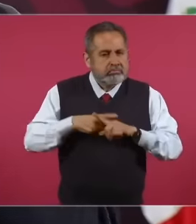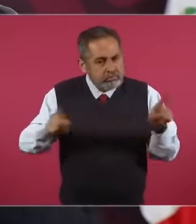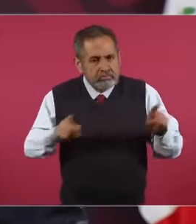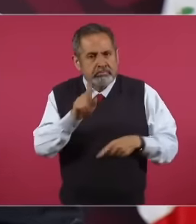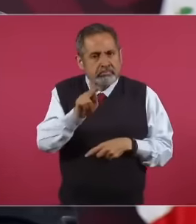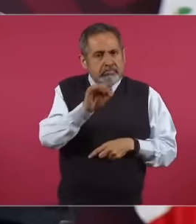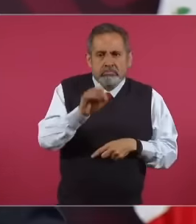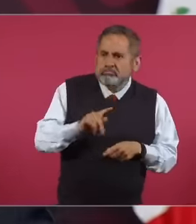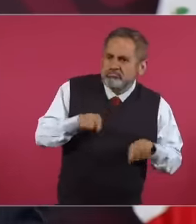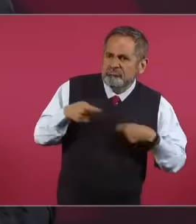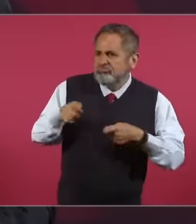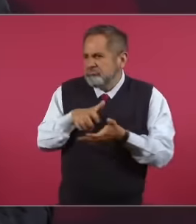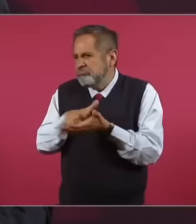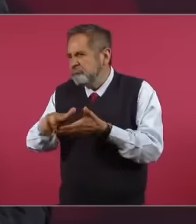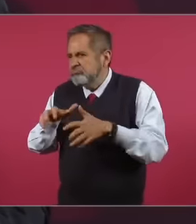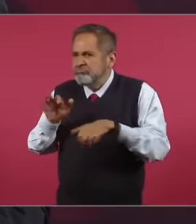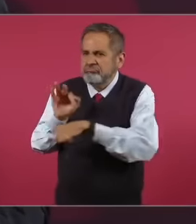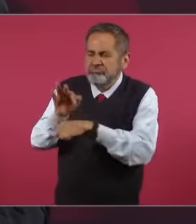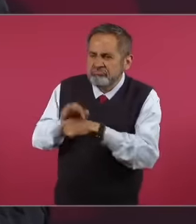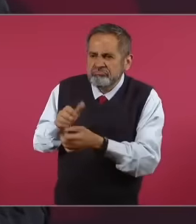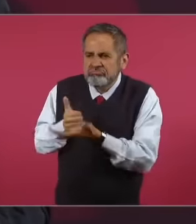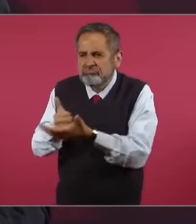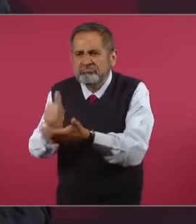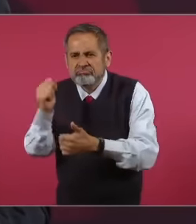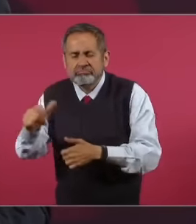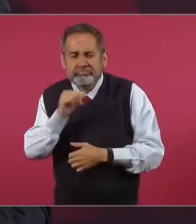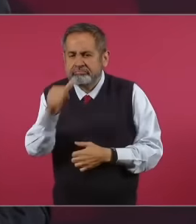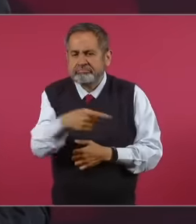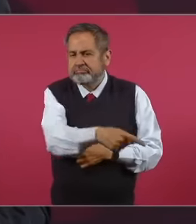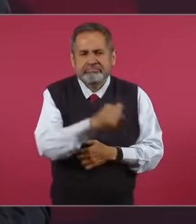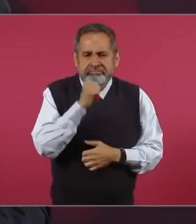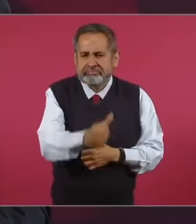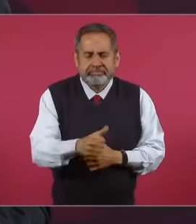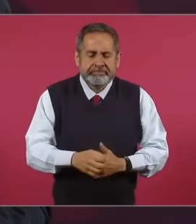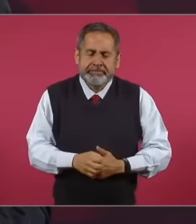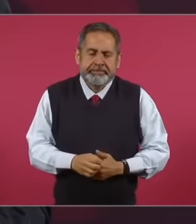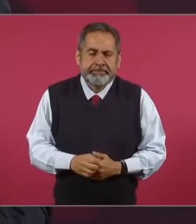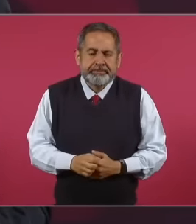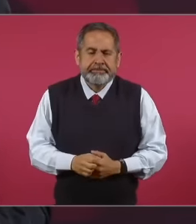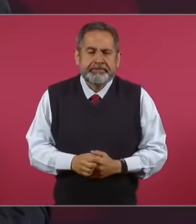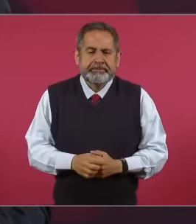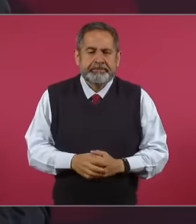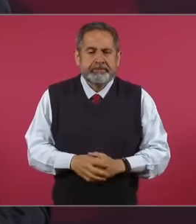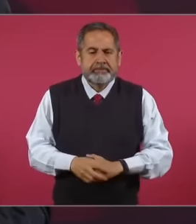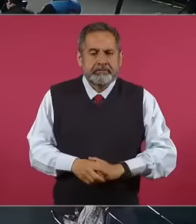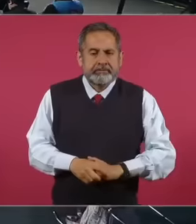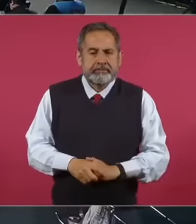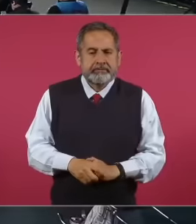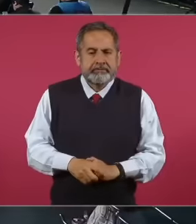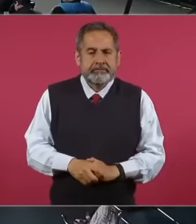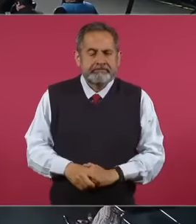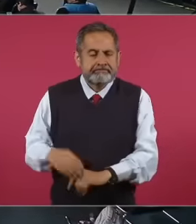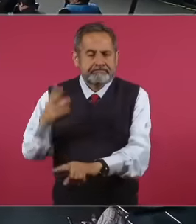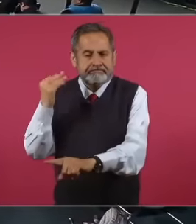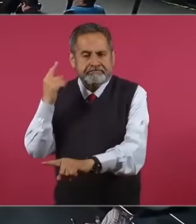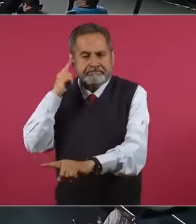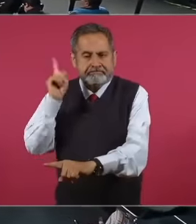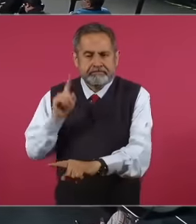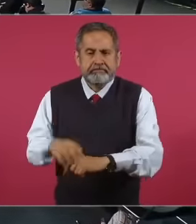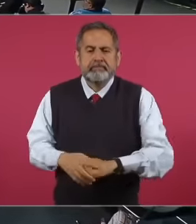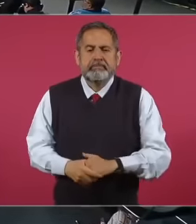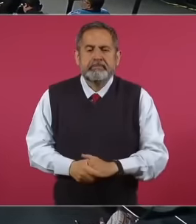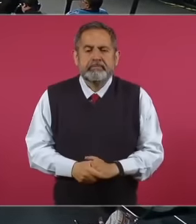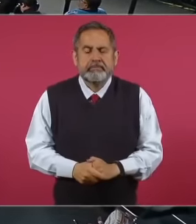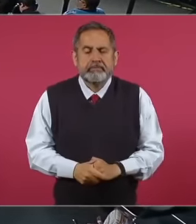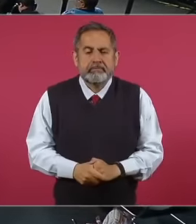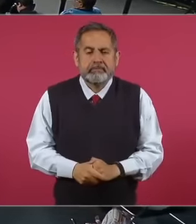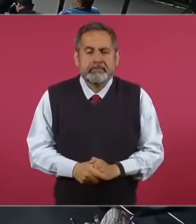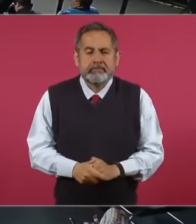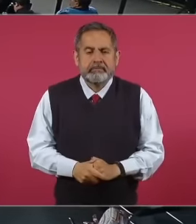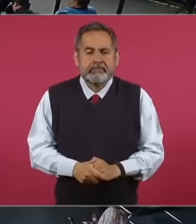business meico people unite proportionate representation in